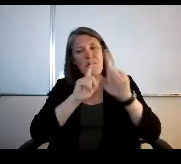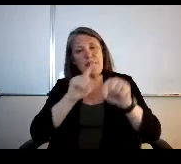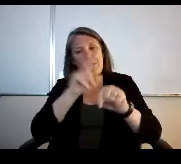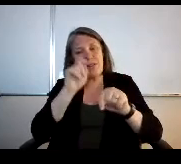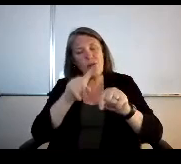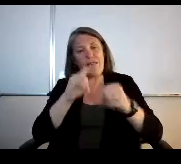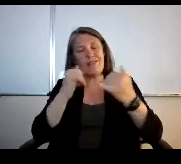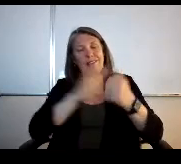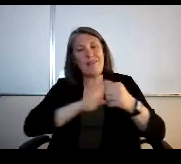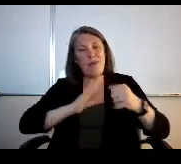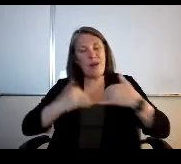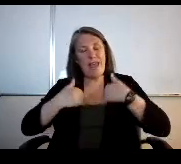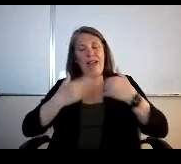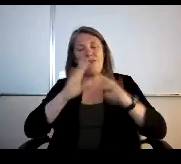So yeah, good questions everyone. Thank you.